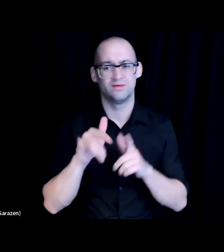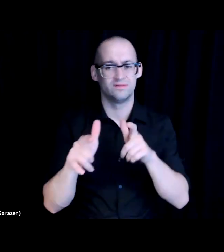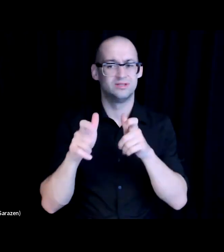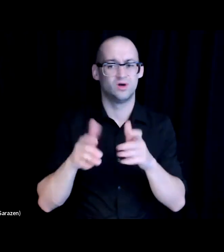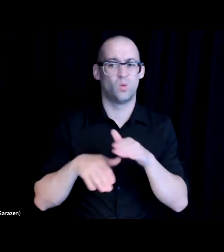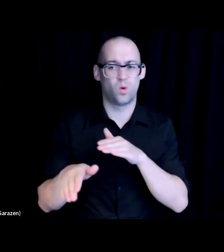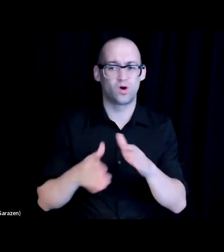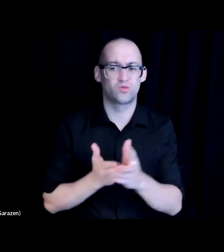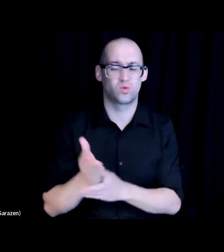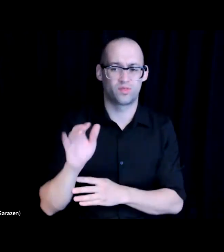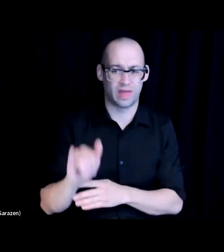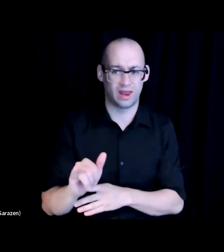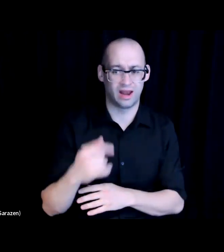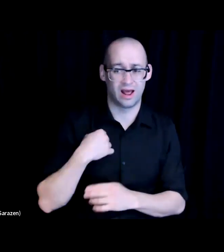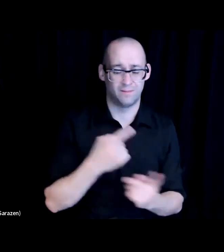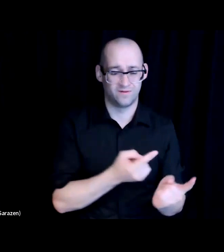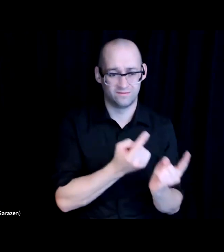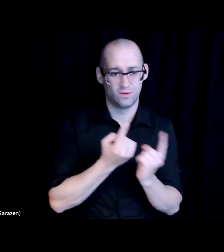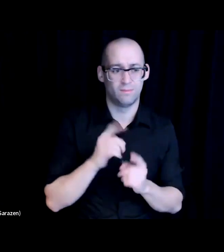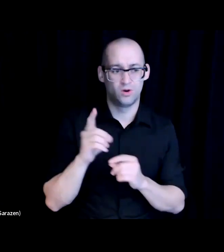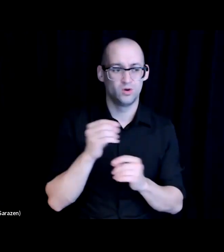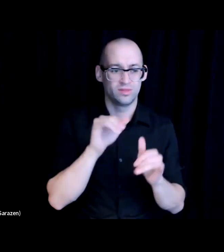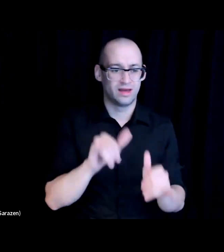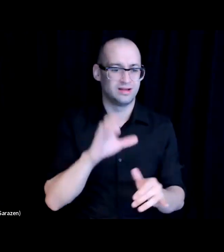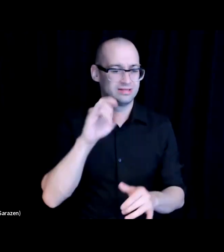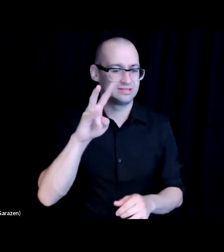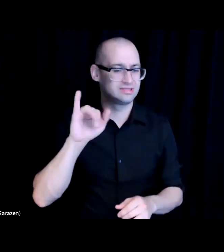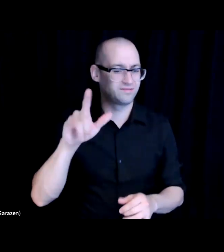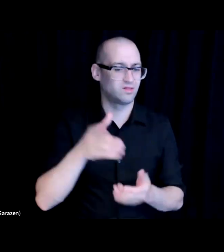I actually come from doing work in the civil rights space, and I always like to go back